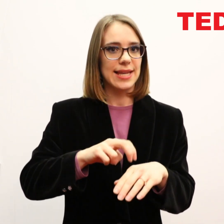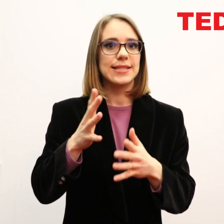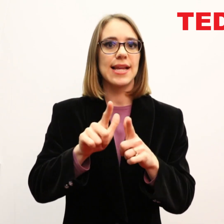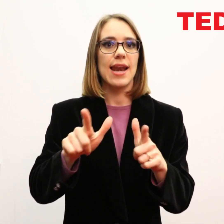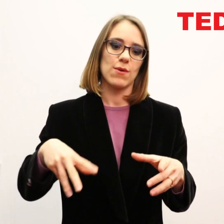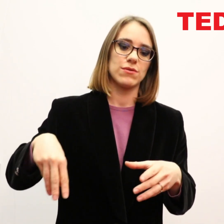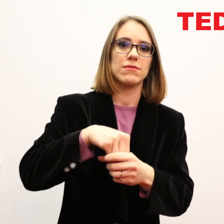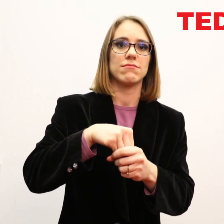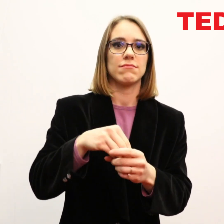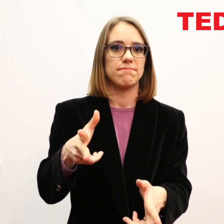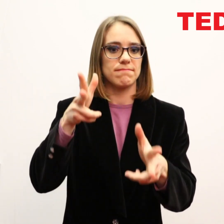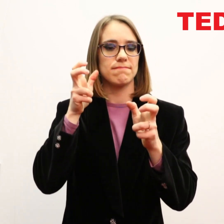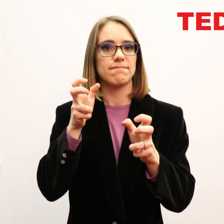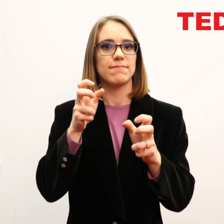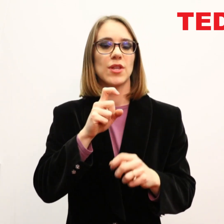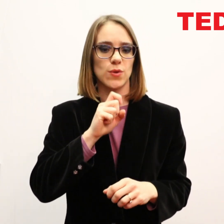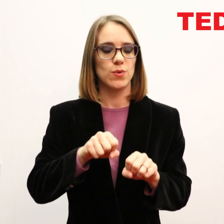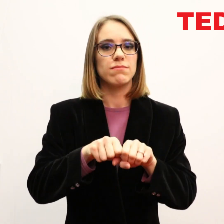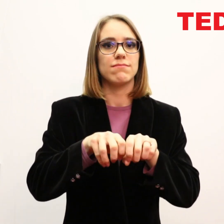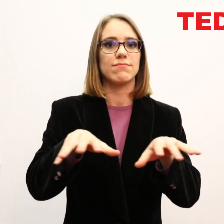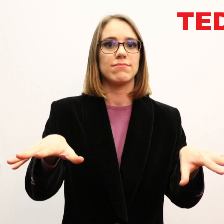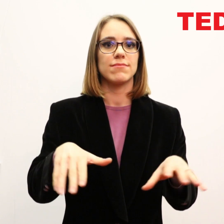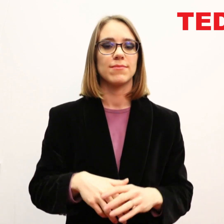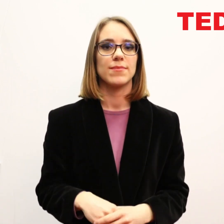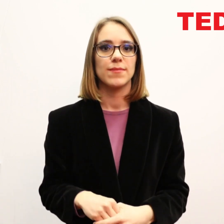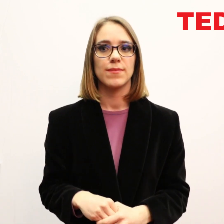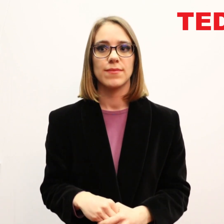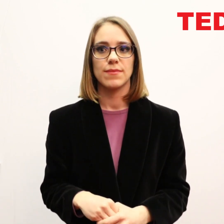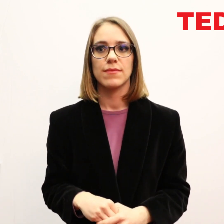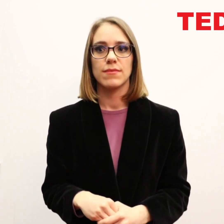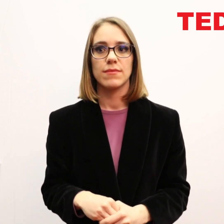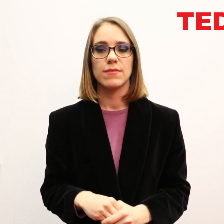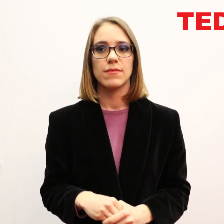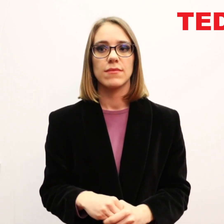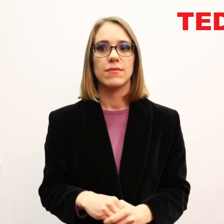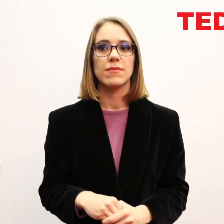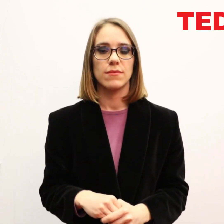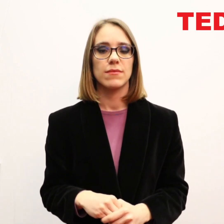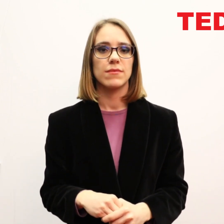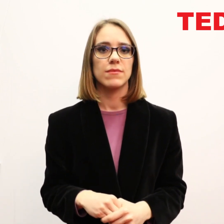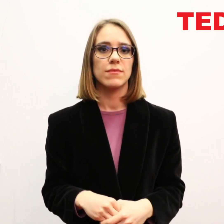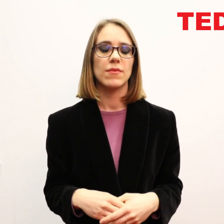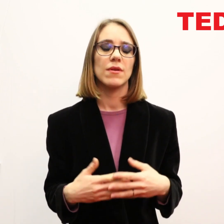along with the Deaf community. We can work together to learn sign language and make sure it's implemented widely.